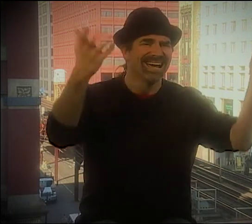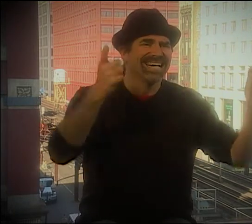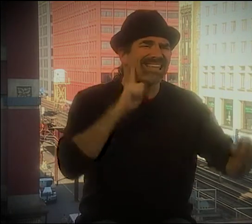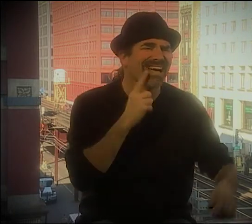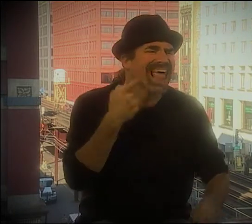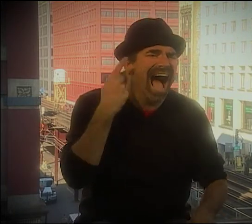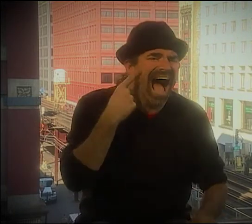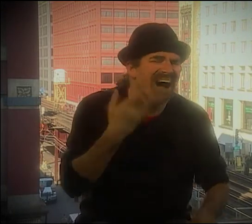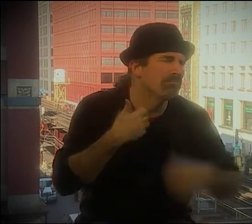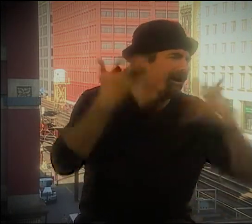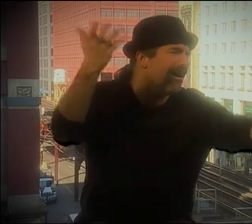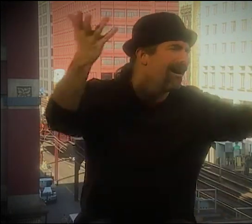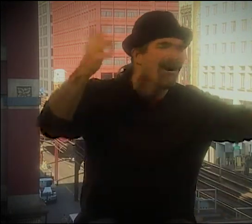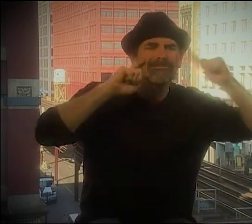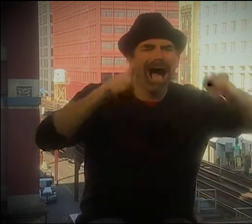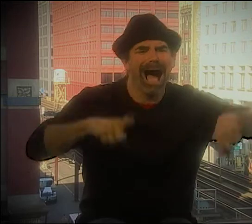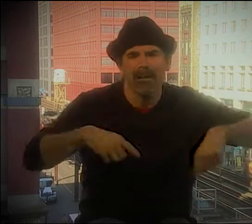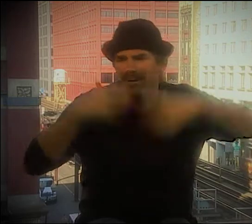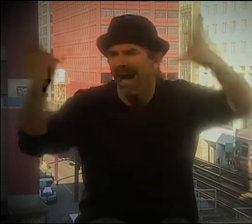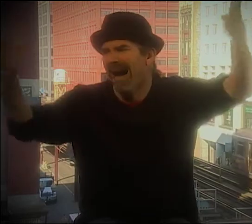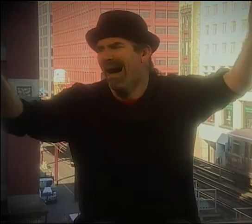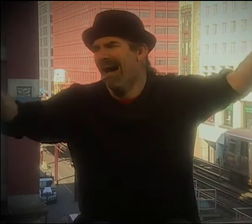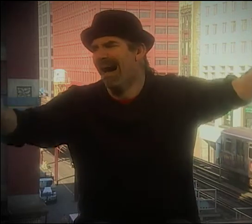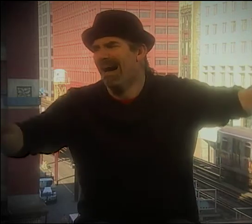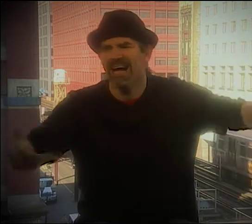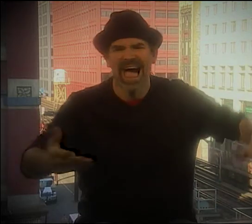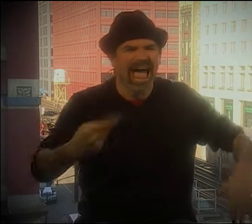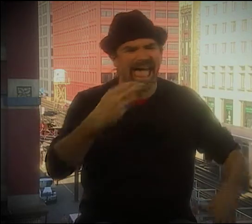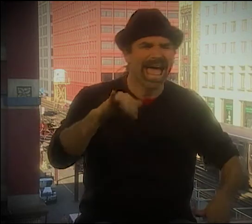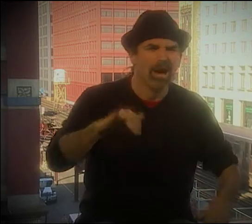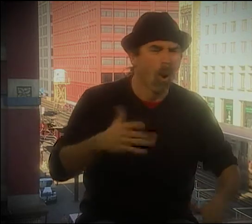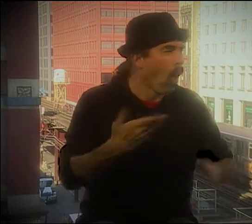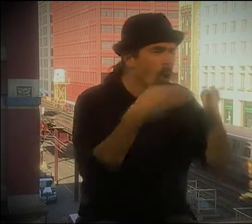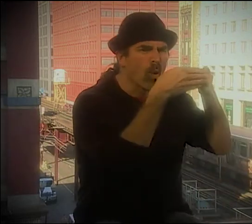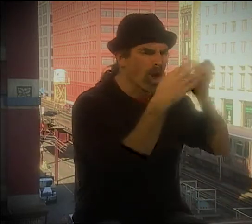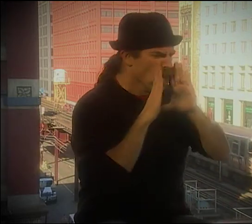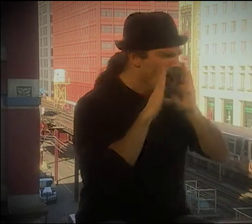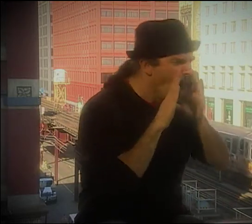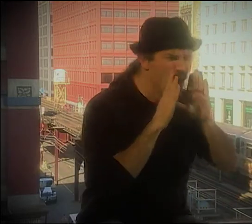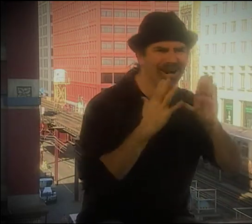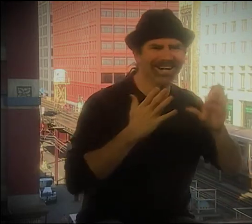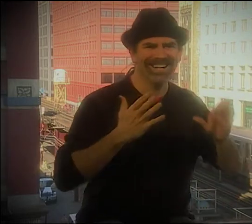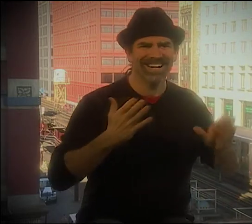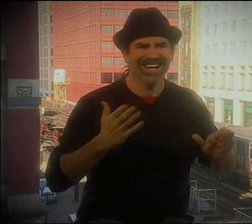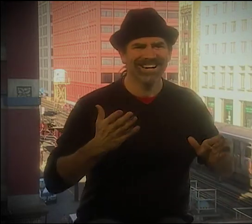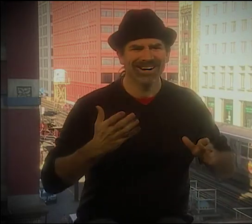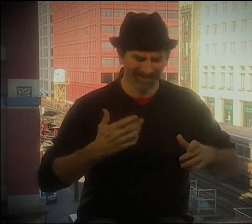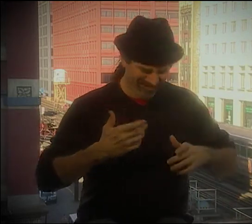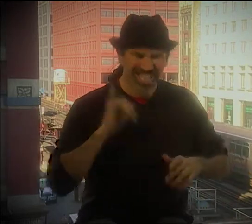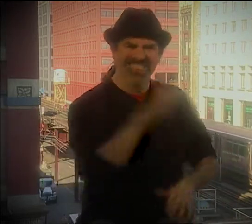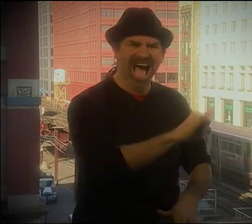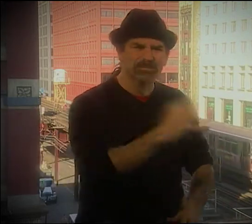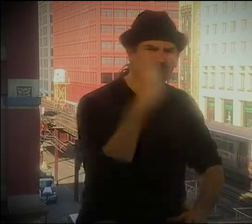WHERE DO YOU PUT YOUR TONGUE, AND ALL THIS KIND OF CRAP? YOU KNOW, THE SCIENCE OF IT, THE MATH OF IT, WHATEVER. IT'S SO OPPRESSIVE.